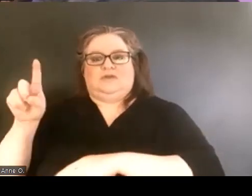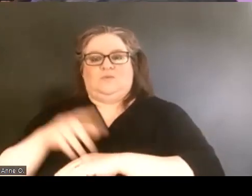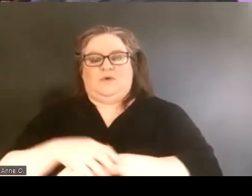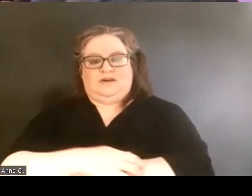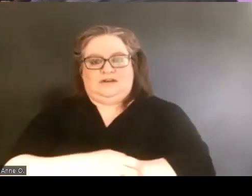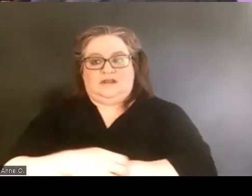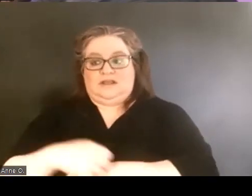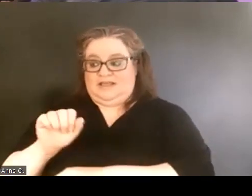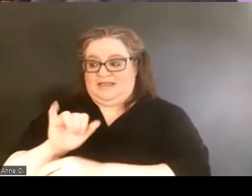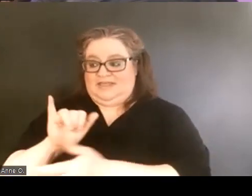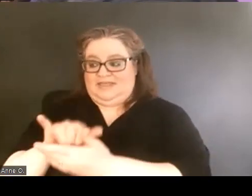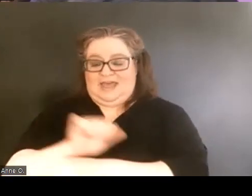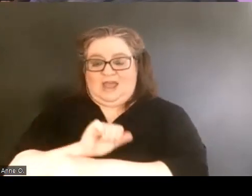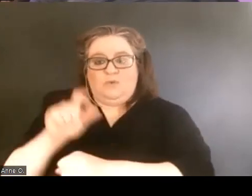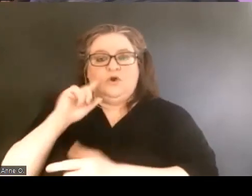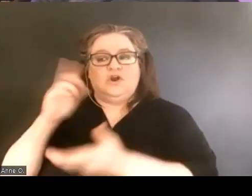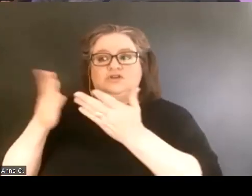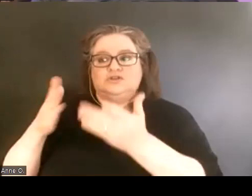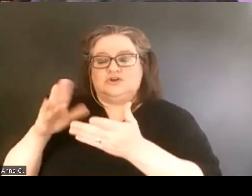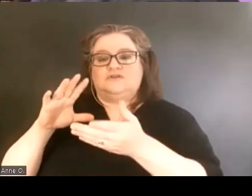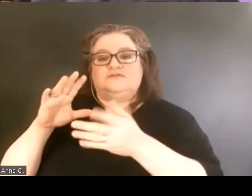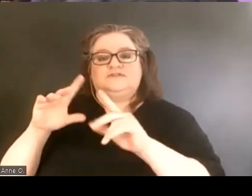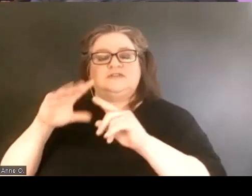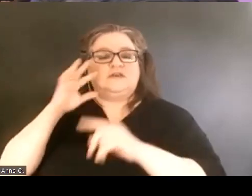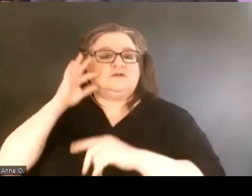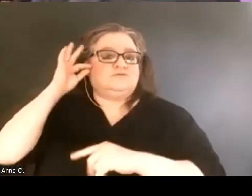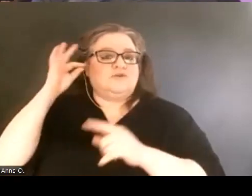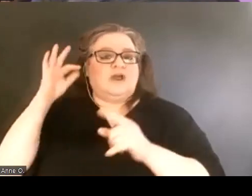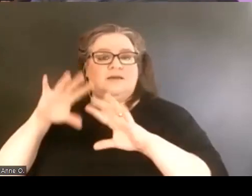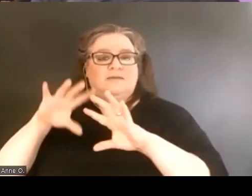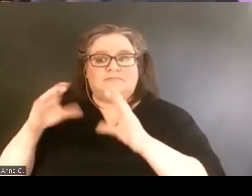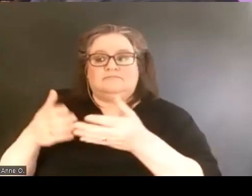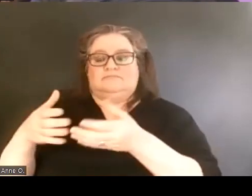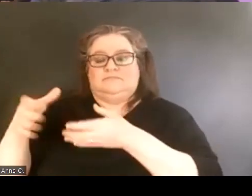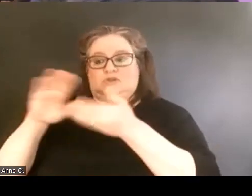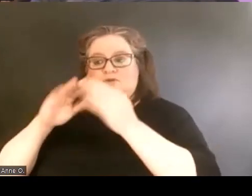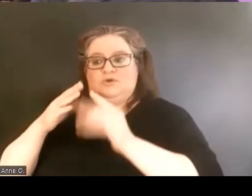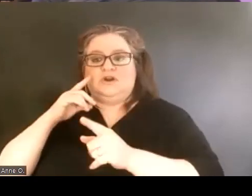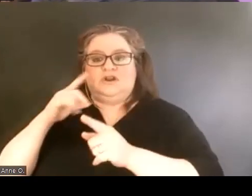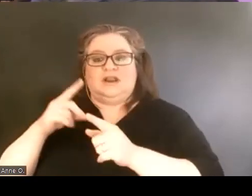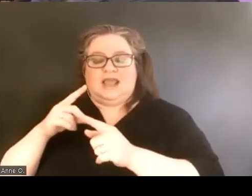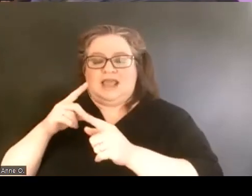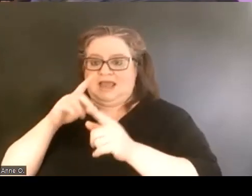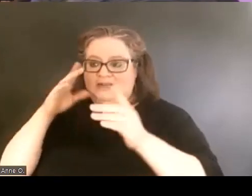serves the Myaamia tribal community and is dedicated to the revitalization of the Myaamia